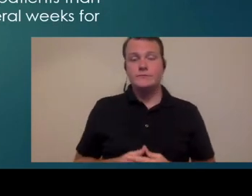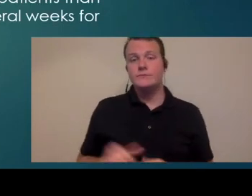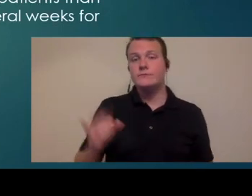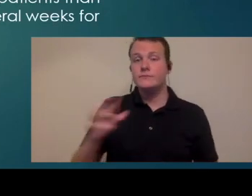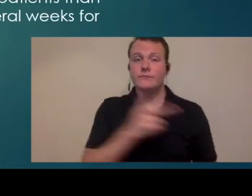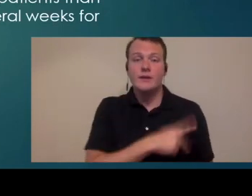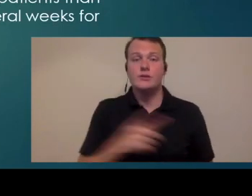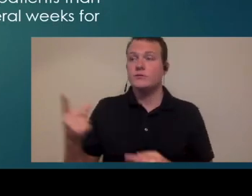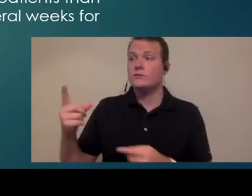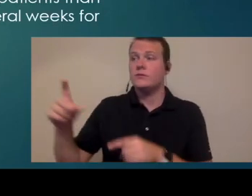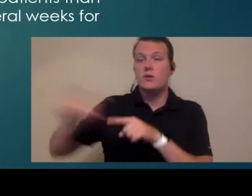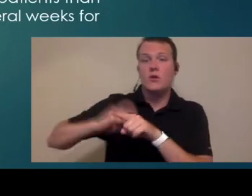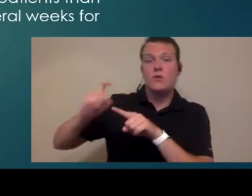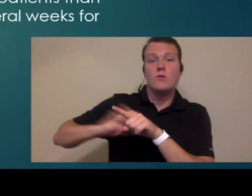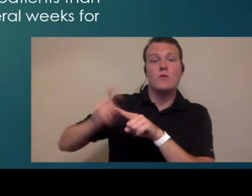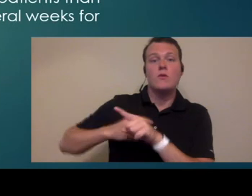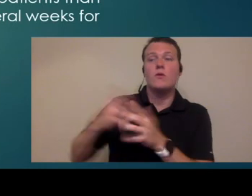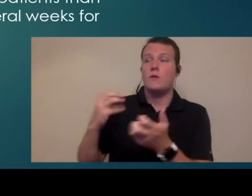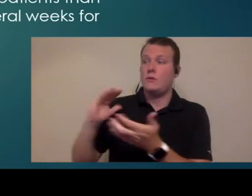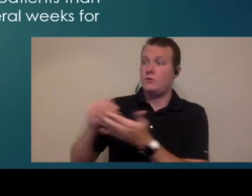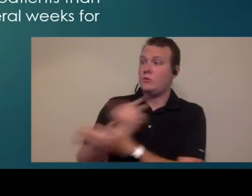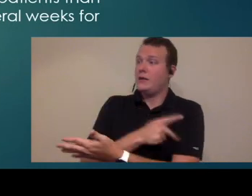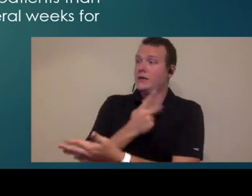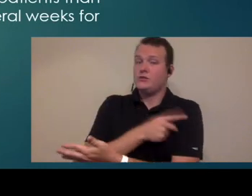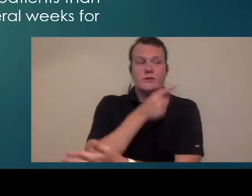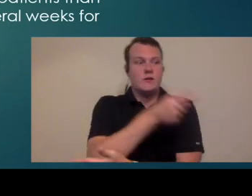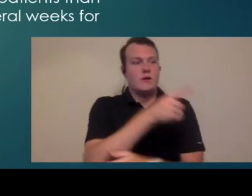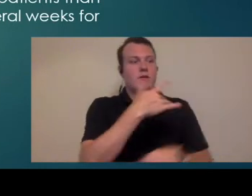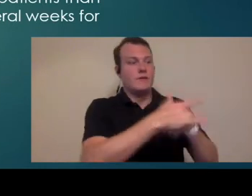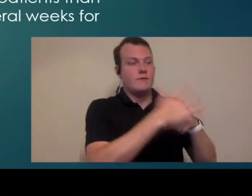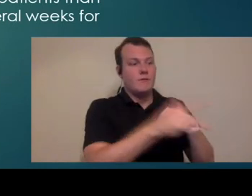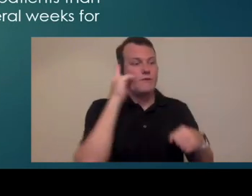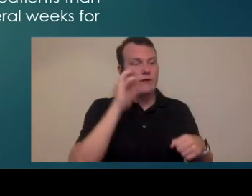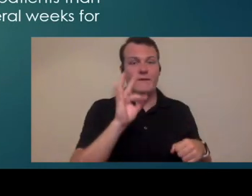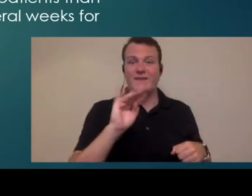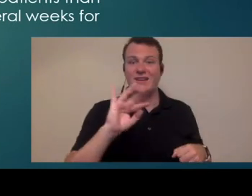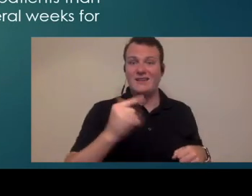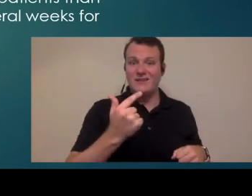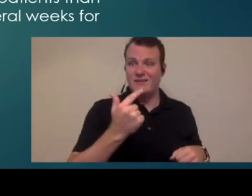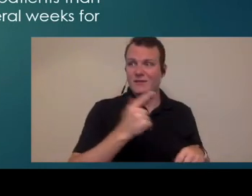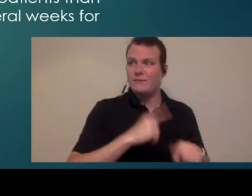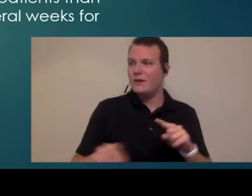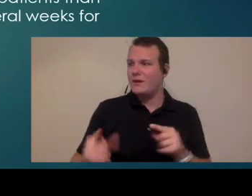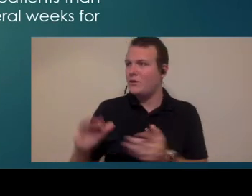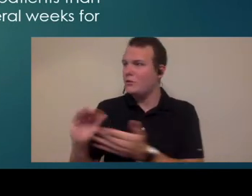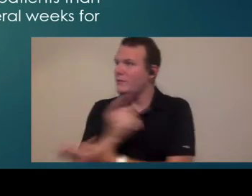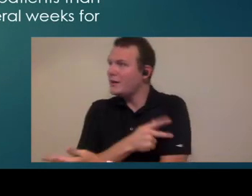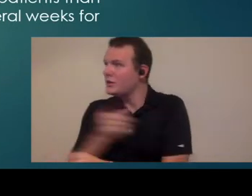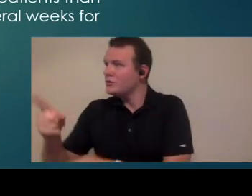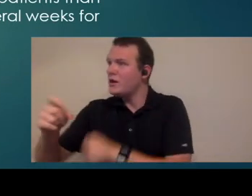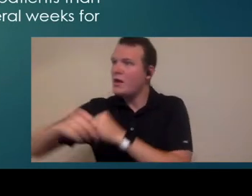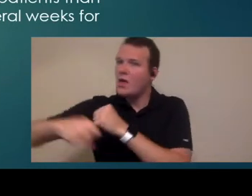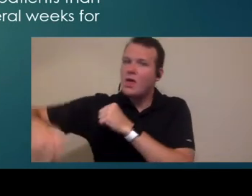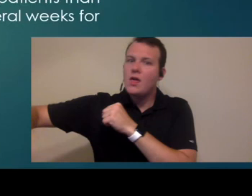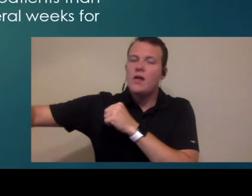patients you know we're calling in for a new patient appointment and you've got a whole bunch of openings for fits but the new patients are having to wait several